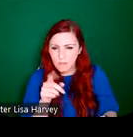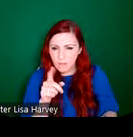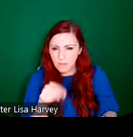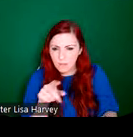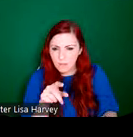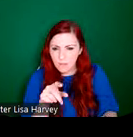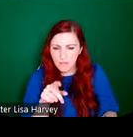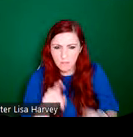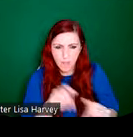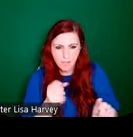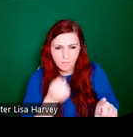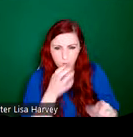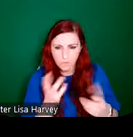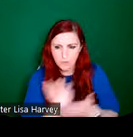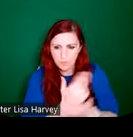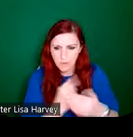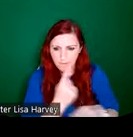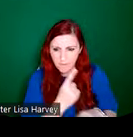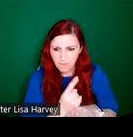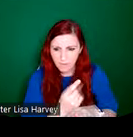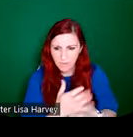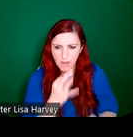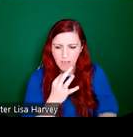draftsmanship, but you do get a sense that the the lead lines are almost an